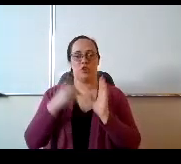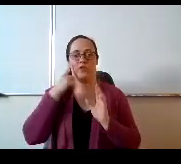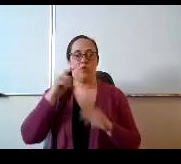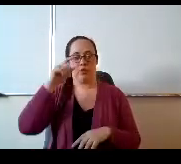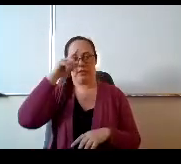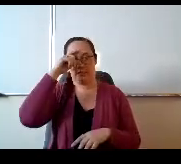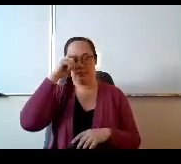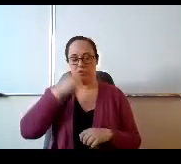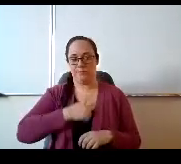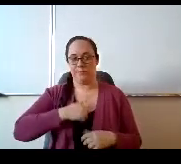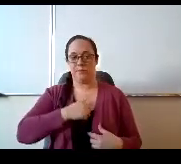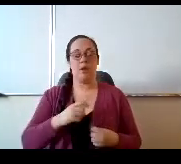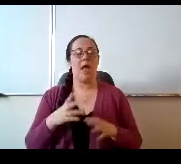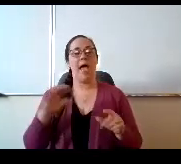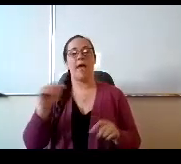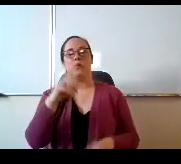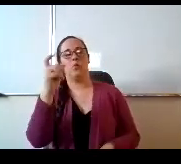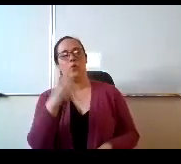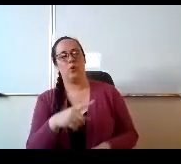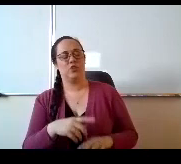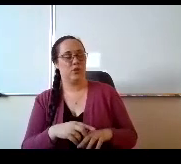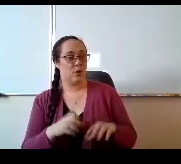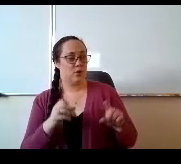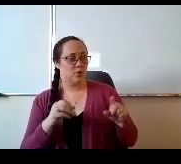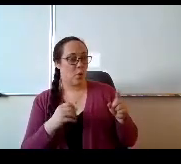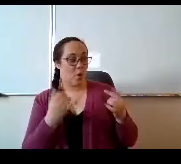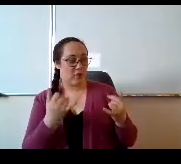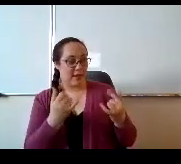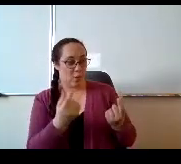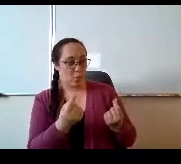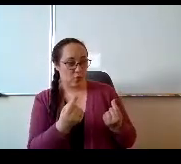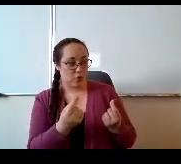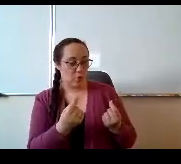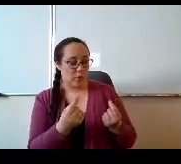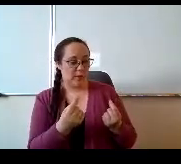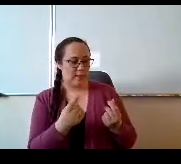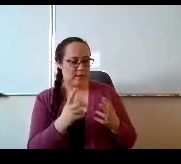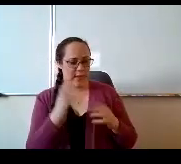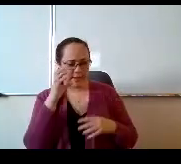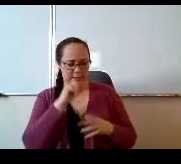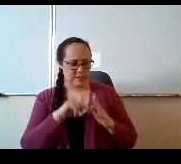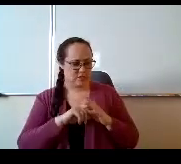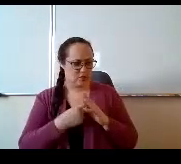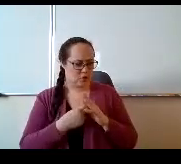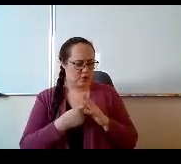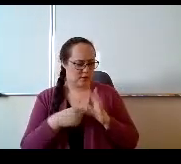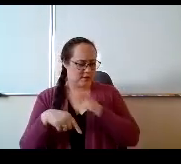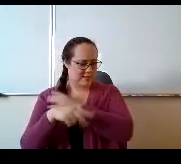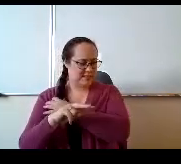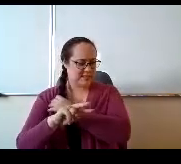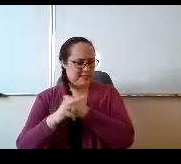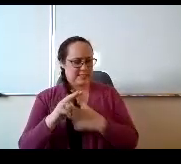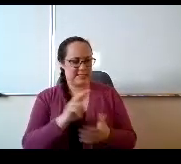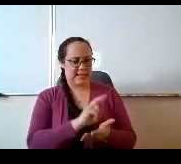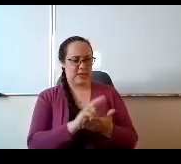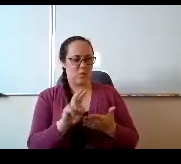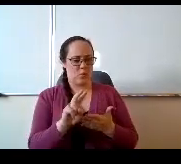So what we're doing? What you're doing now that started. I guess this is the second week. I guess you don't want to put cord so it